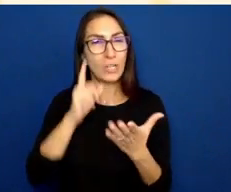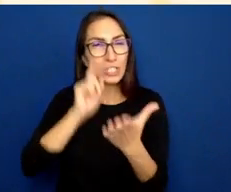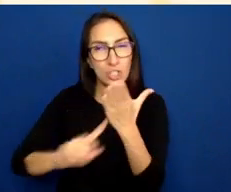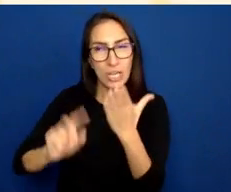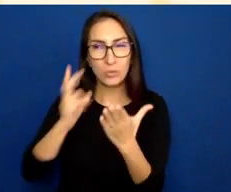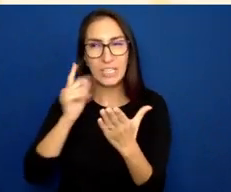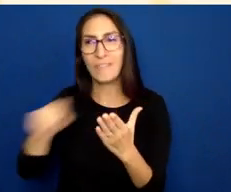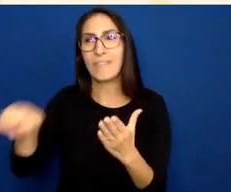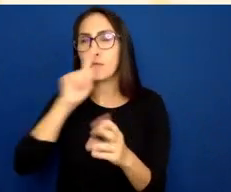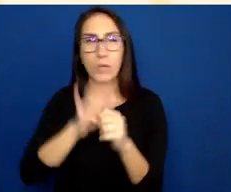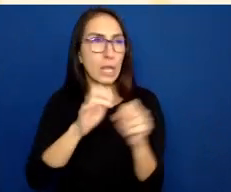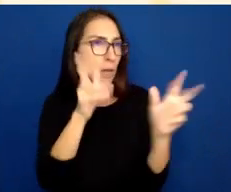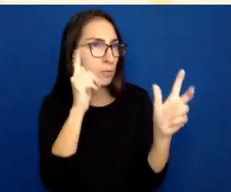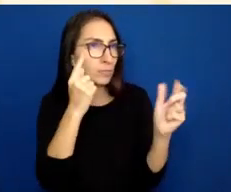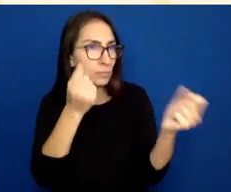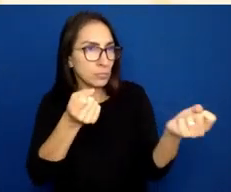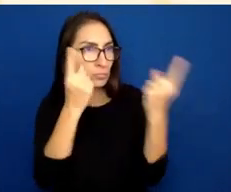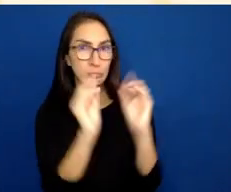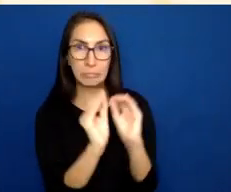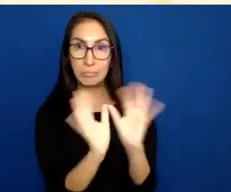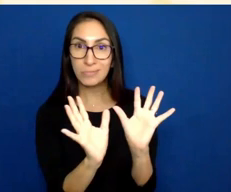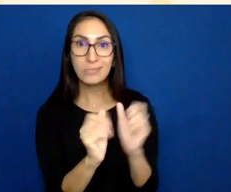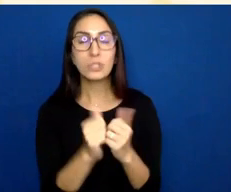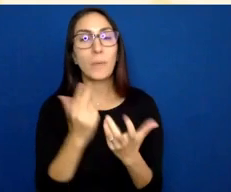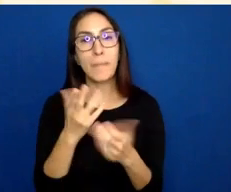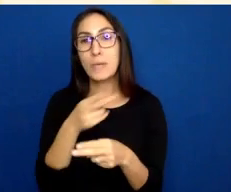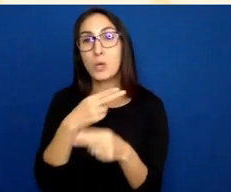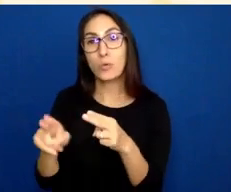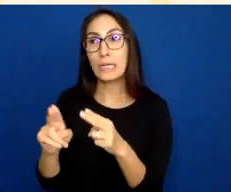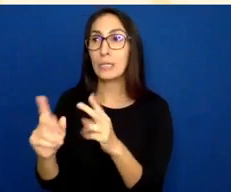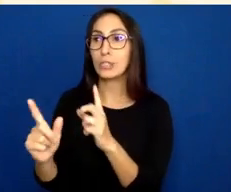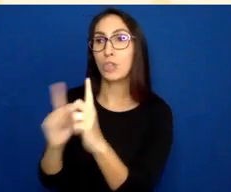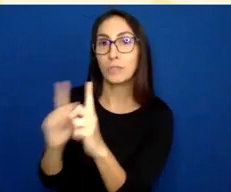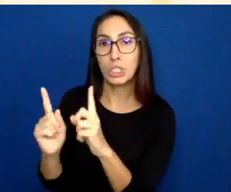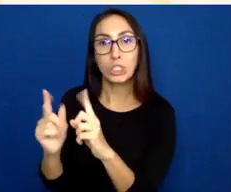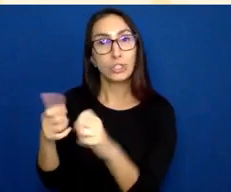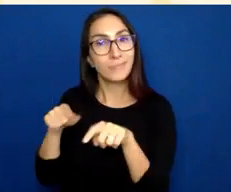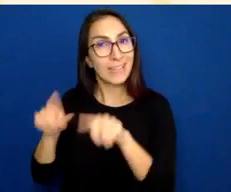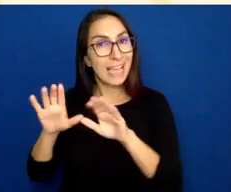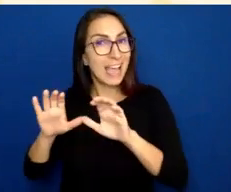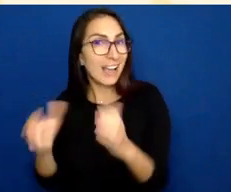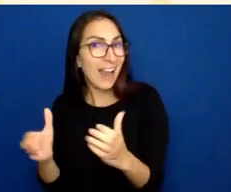It could be a quick conversation in a classroom setting.